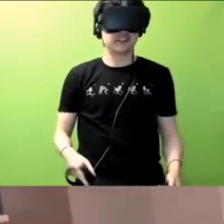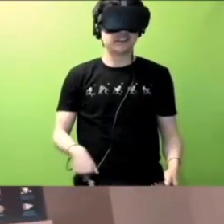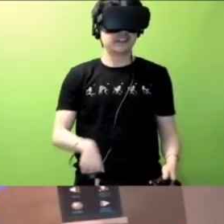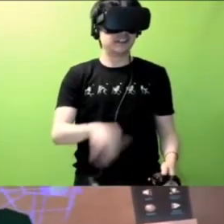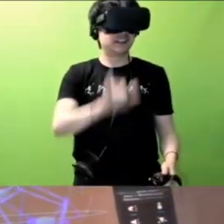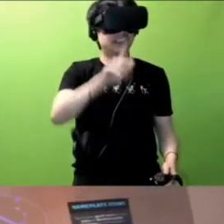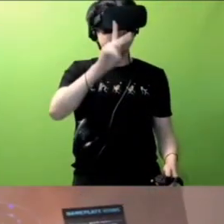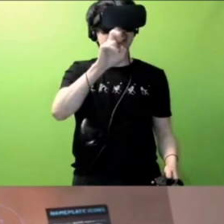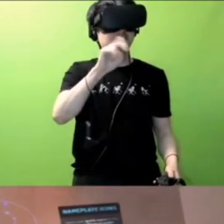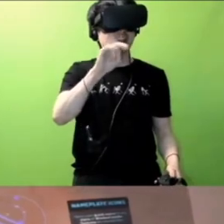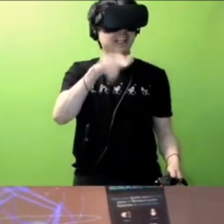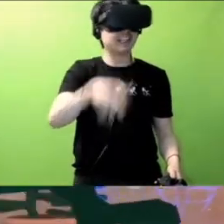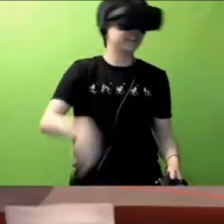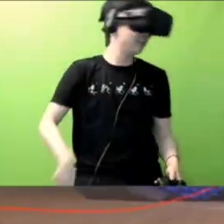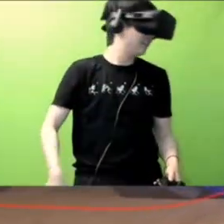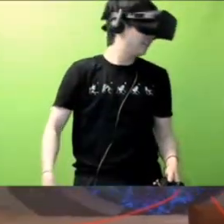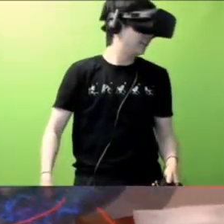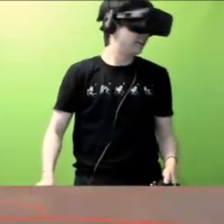This is Kenny